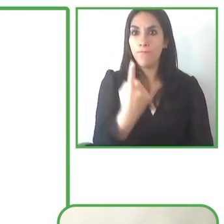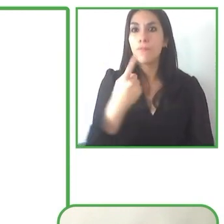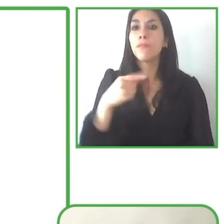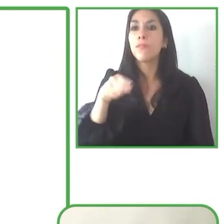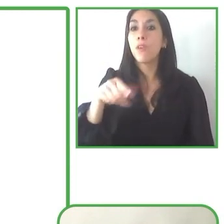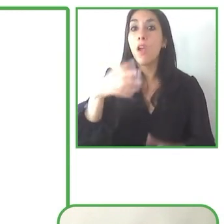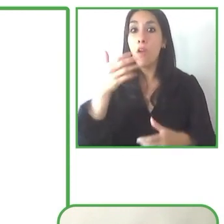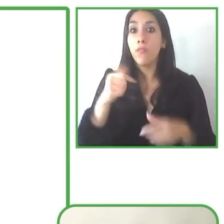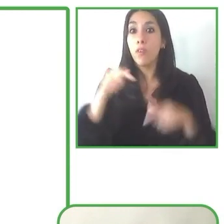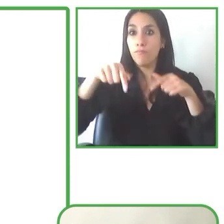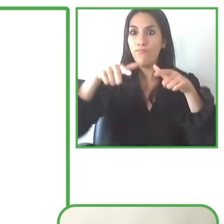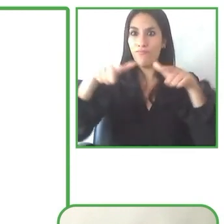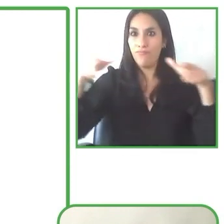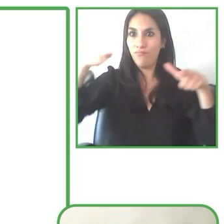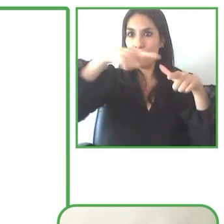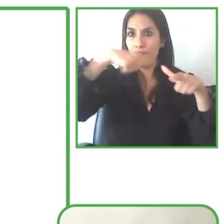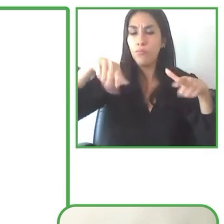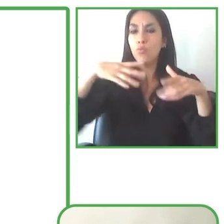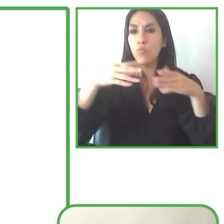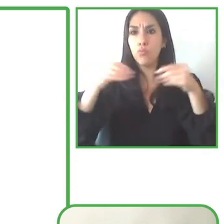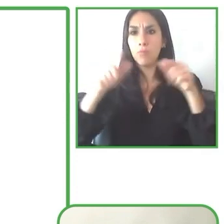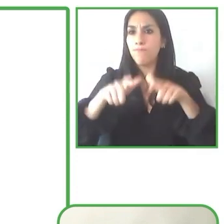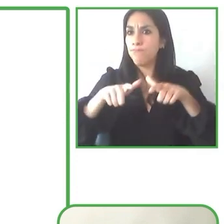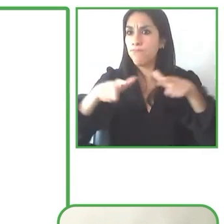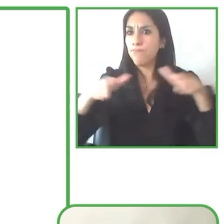and extending to other organizations throughout the region.